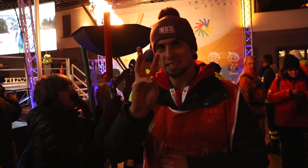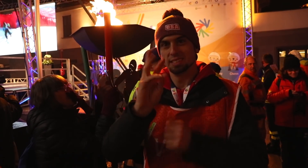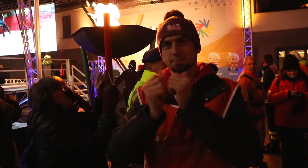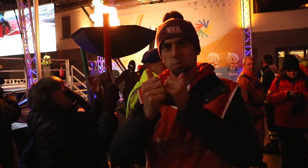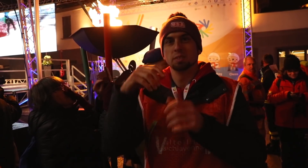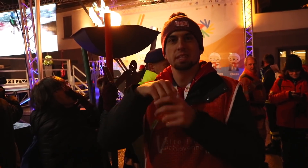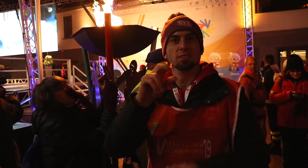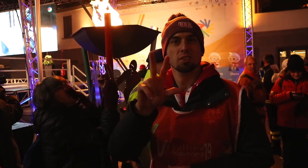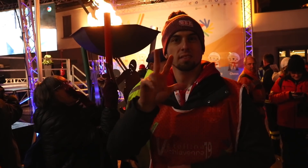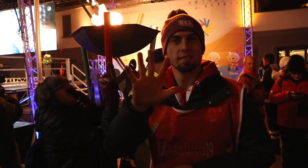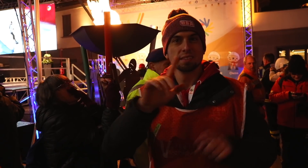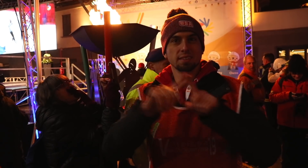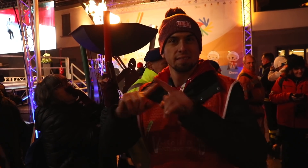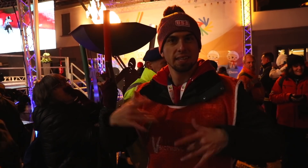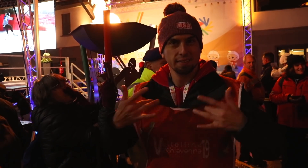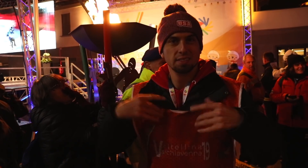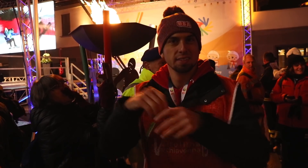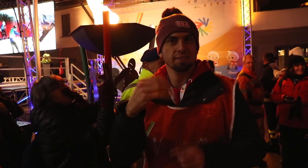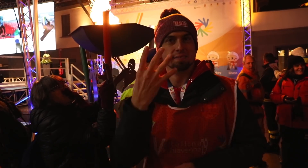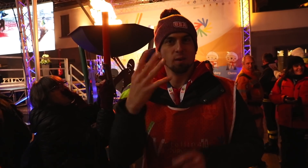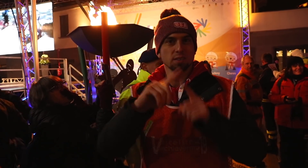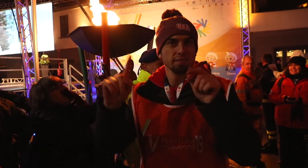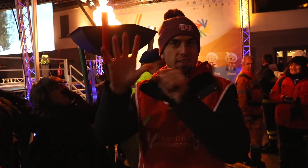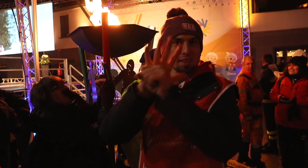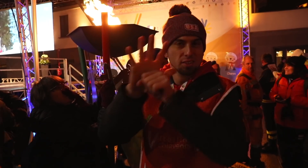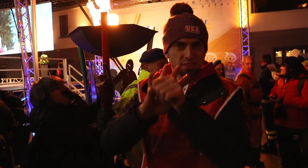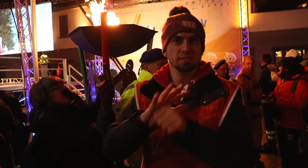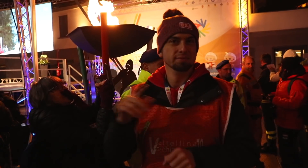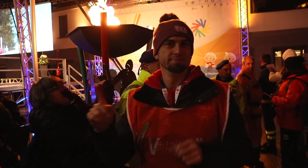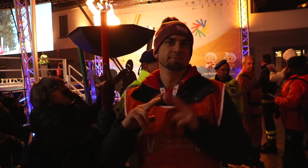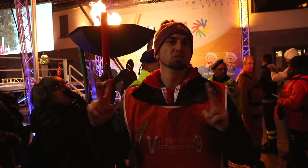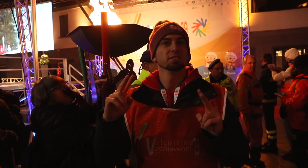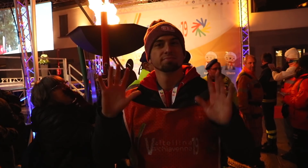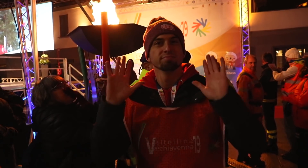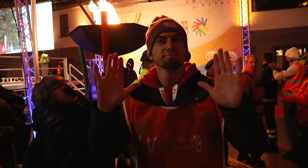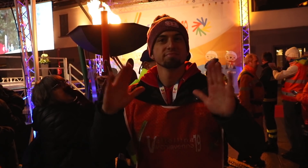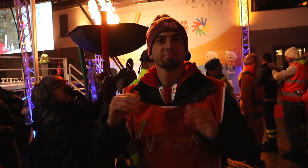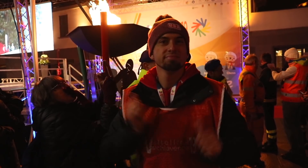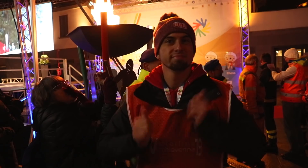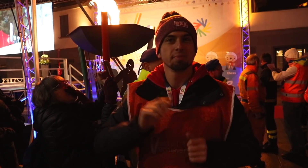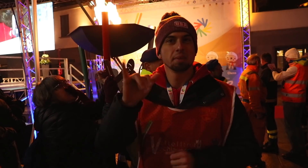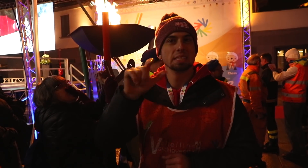Six days of sports in 35 different events in four different areas. There was an excellent performance by